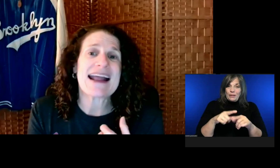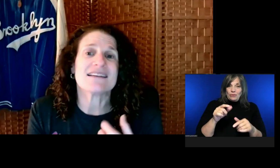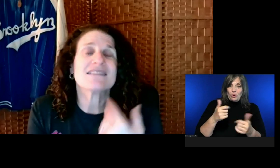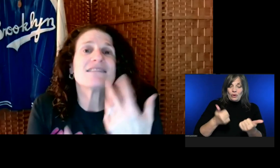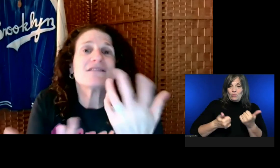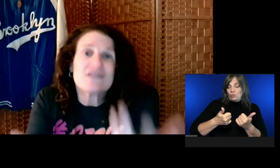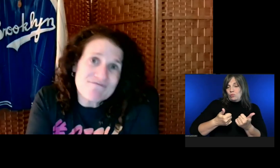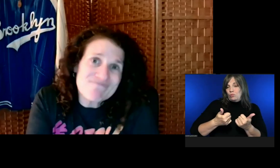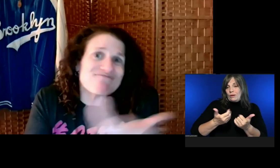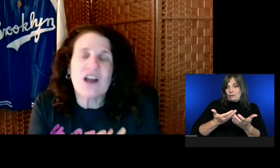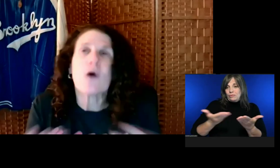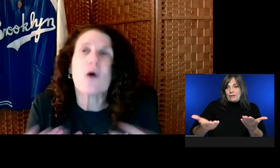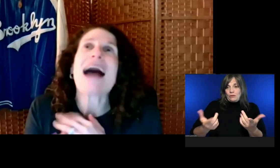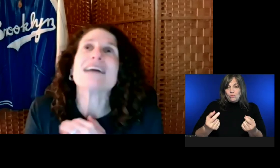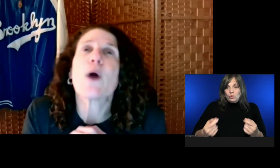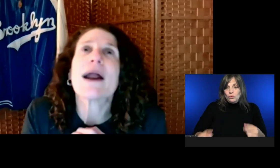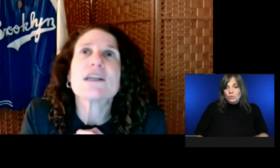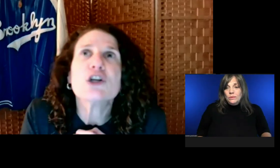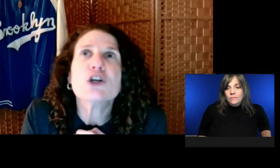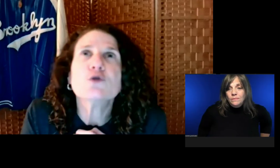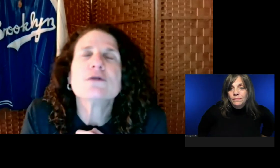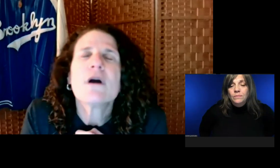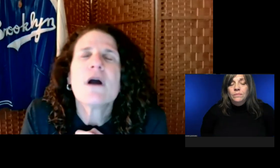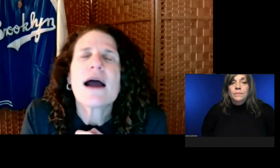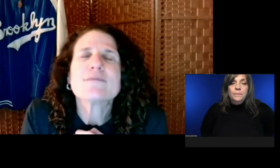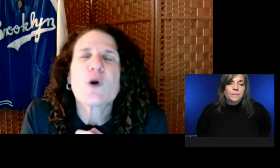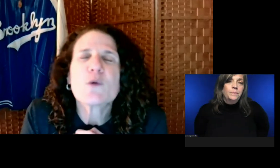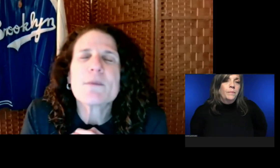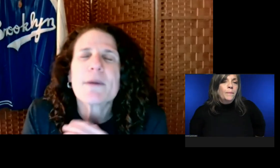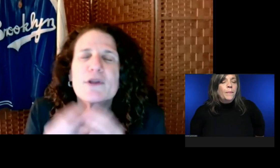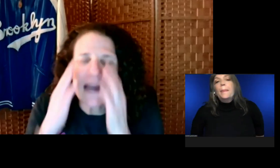You know, I try to use...